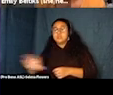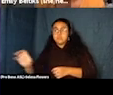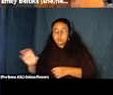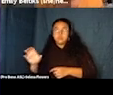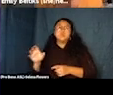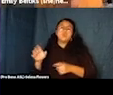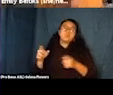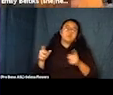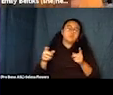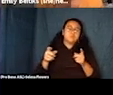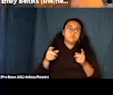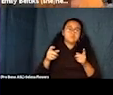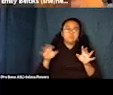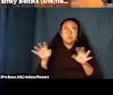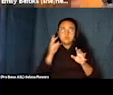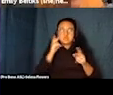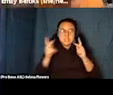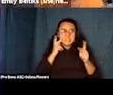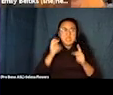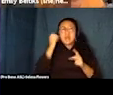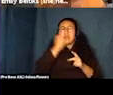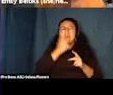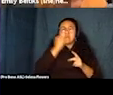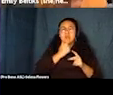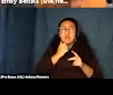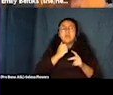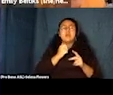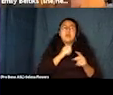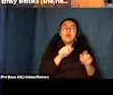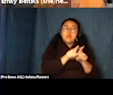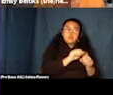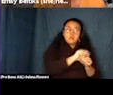as people who are surviving with COVID just have so many lingering symptoms.